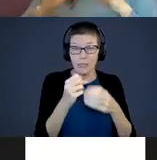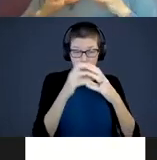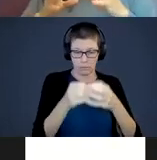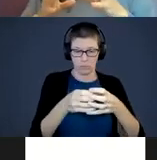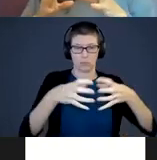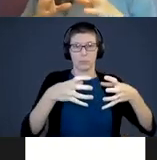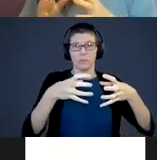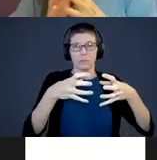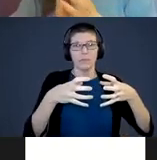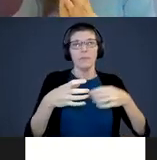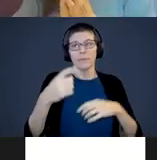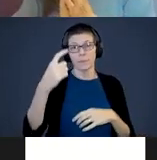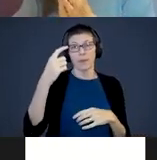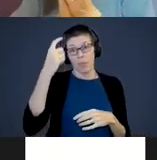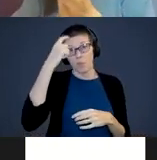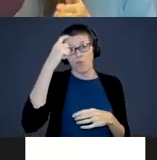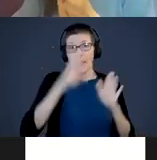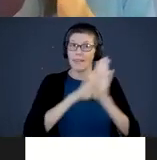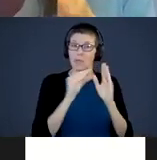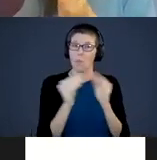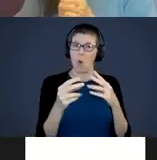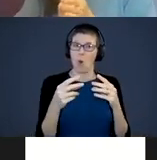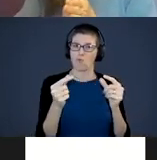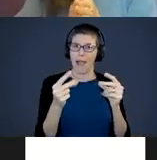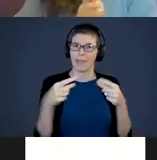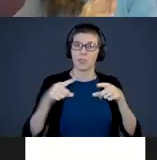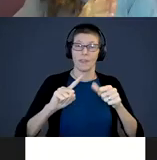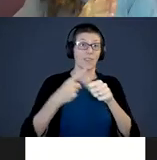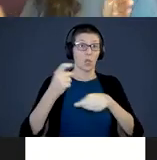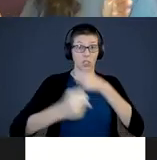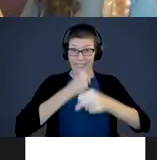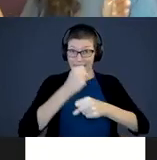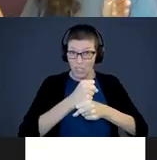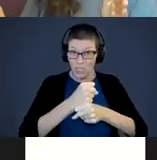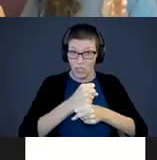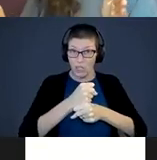brain develops more rapidly in the first year of life than any other time in human development.